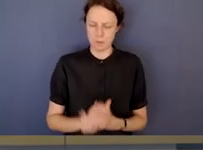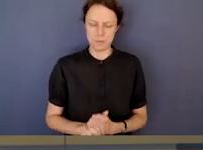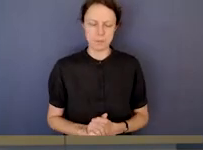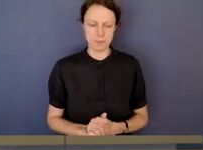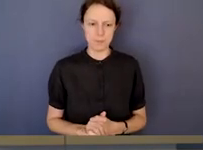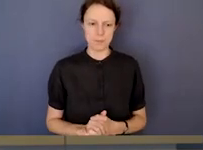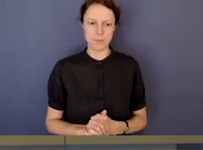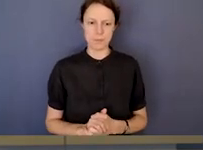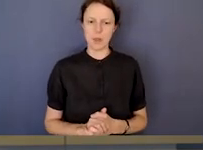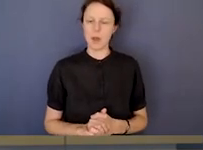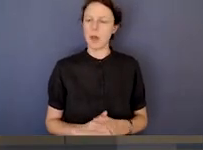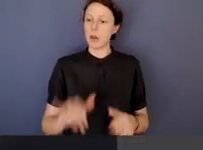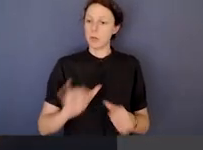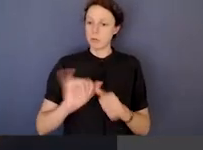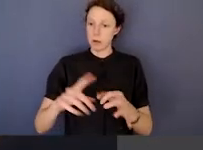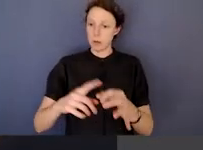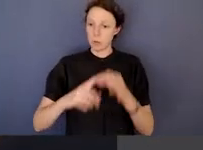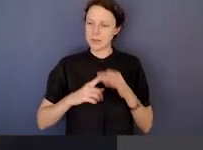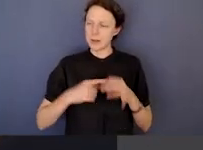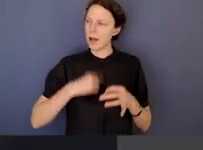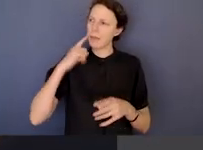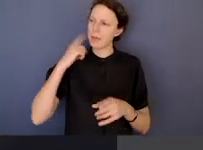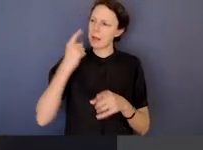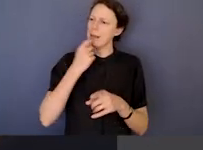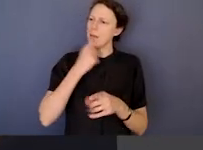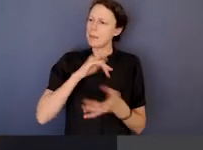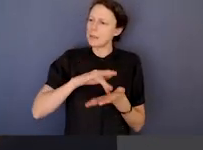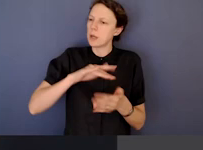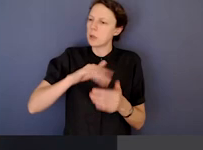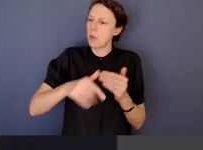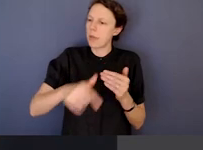I think I've touched on that already when I've spoken about culture.